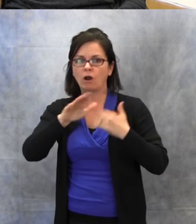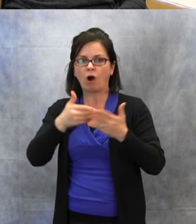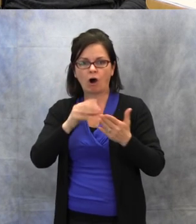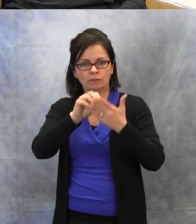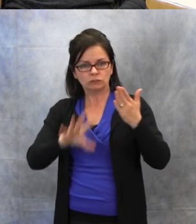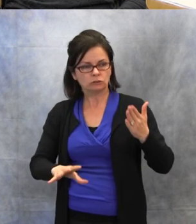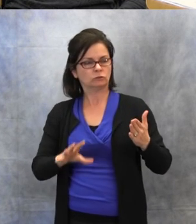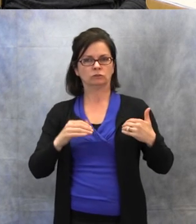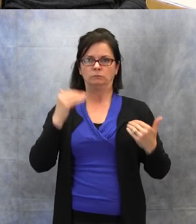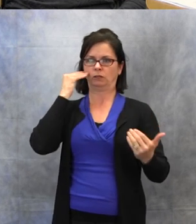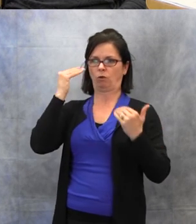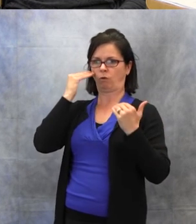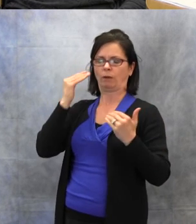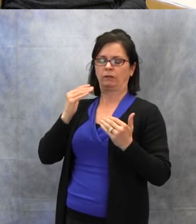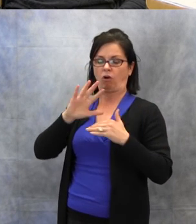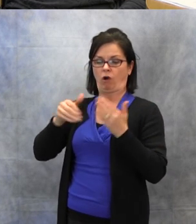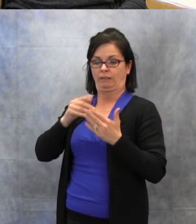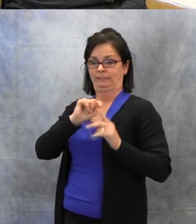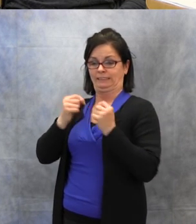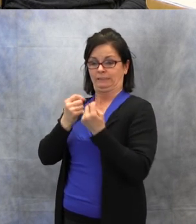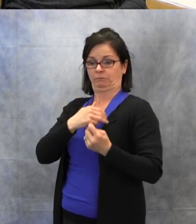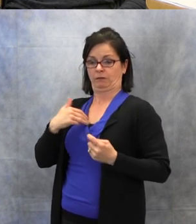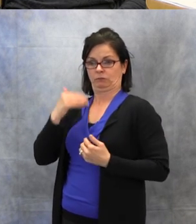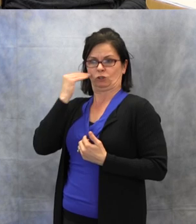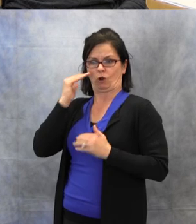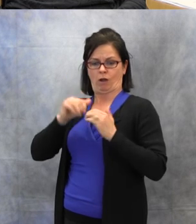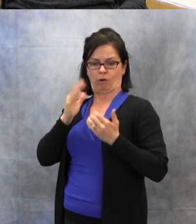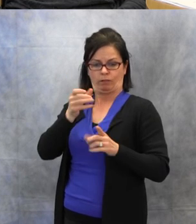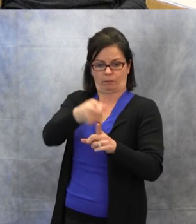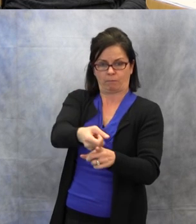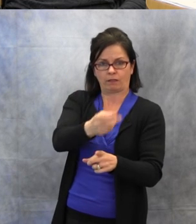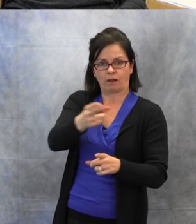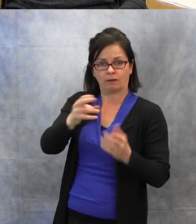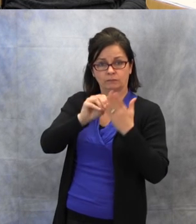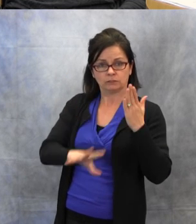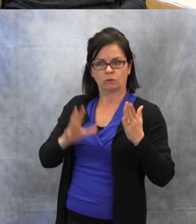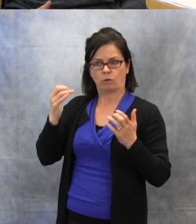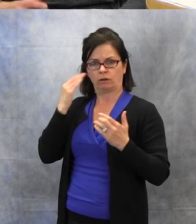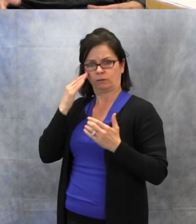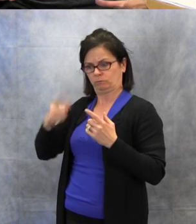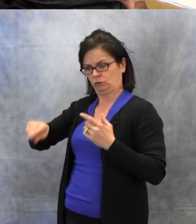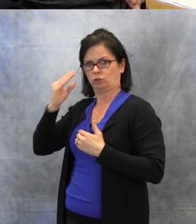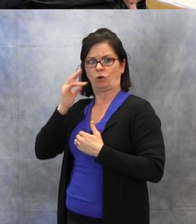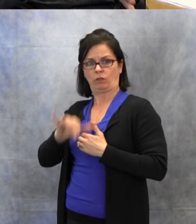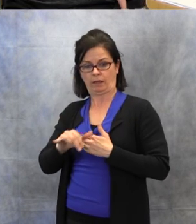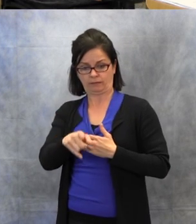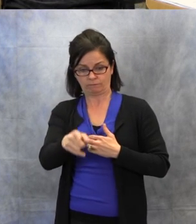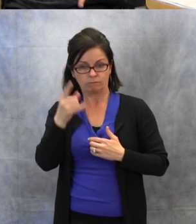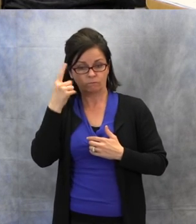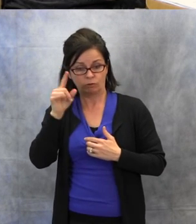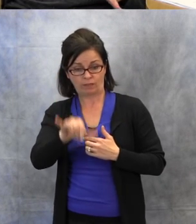how that will impact the hard of hearing student in listening, because when there's several groups,